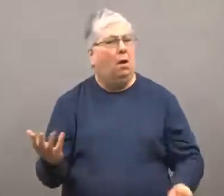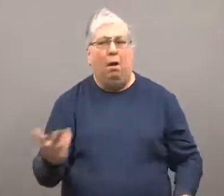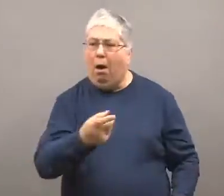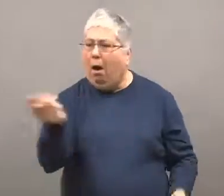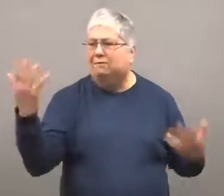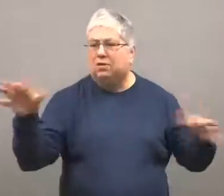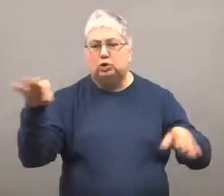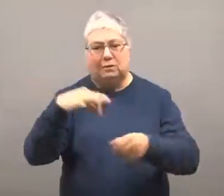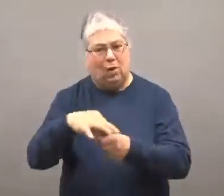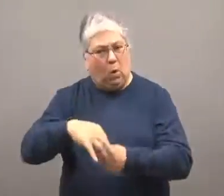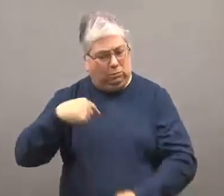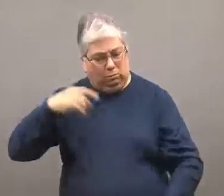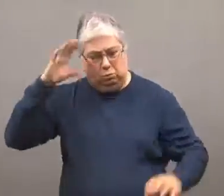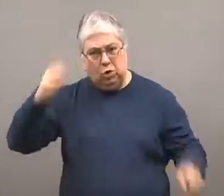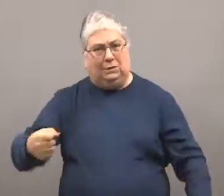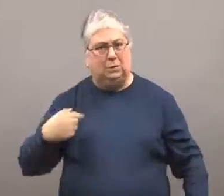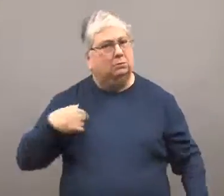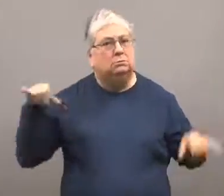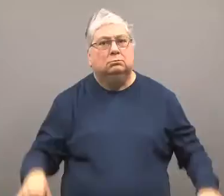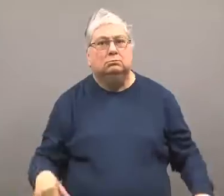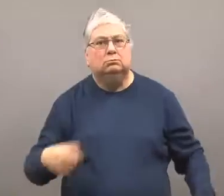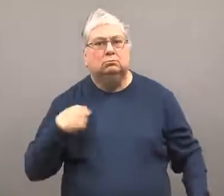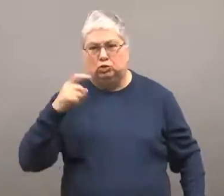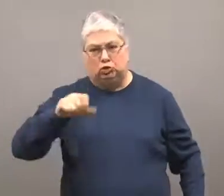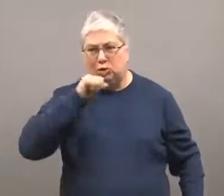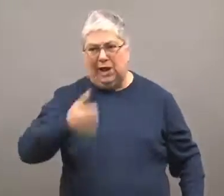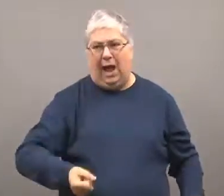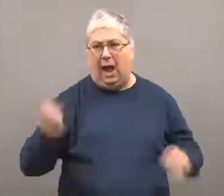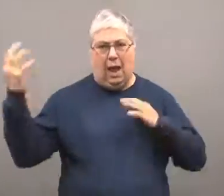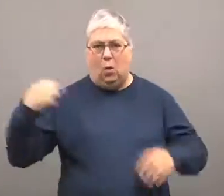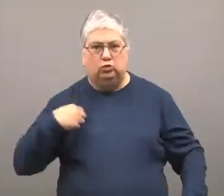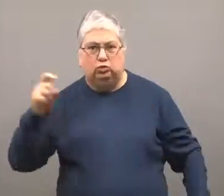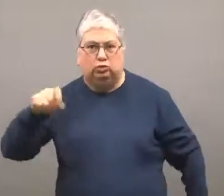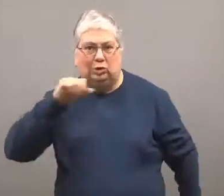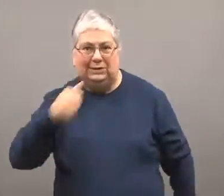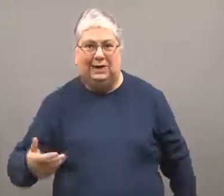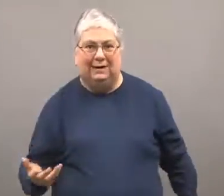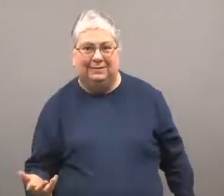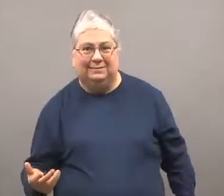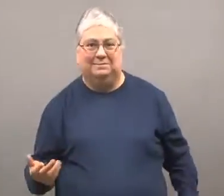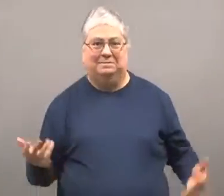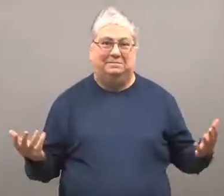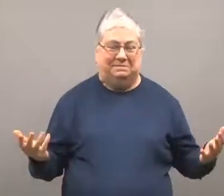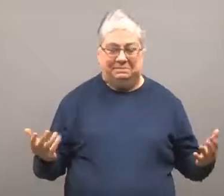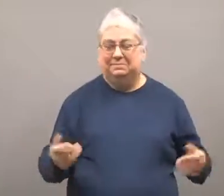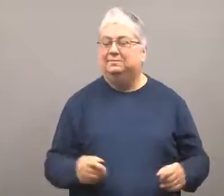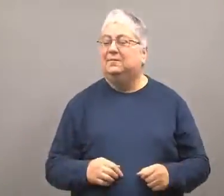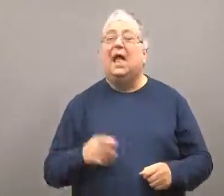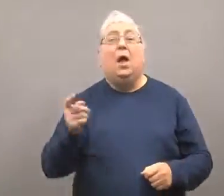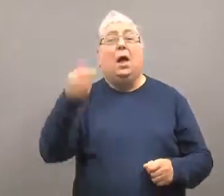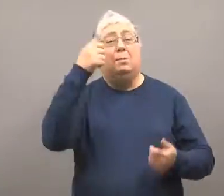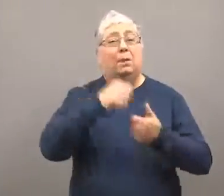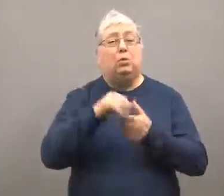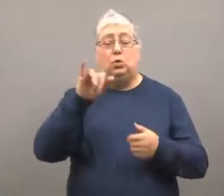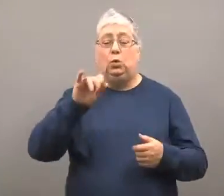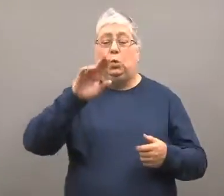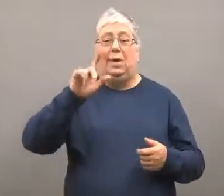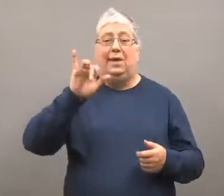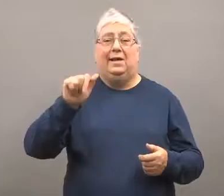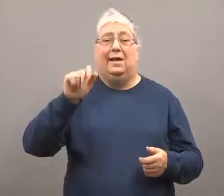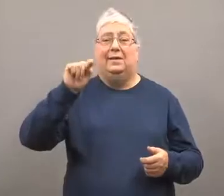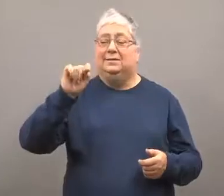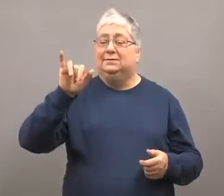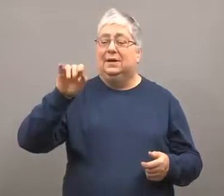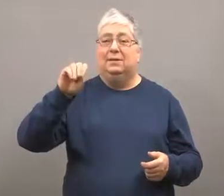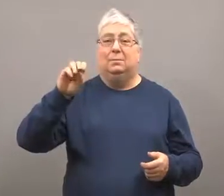He protested his removal, saying he was voted president and still was.